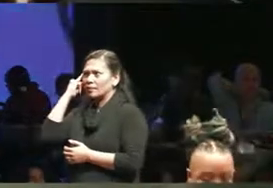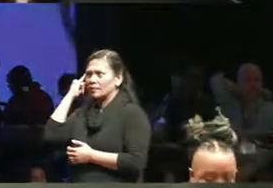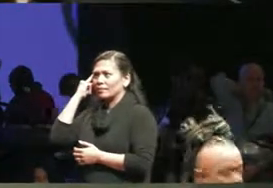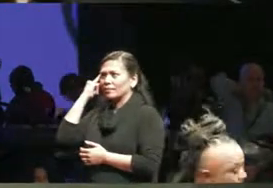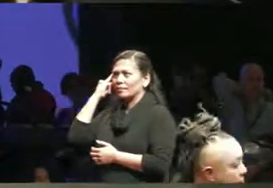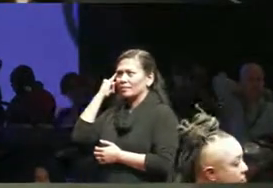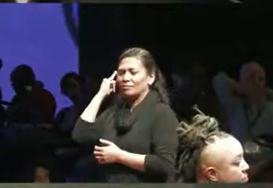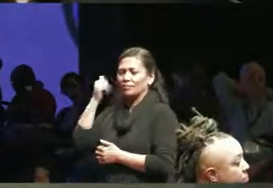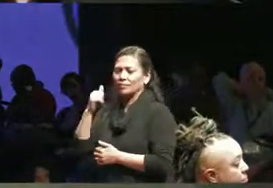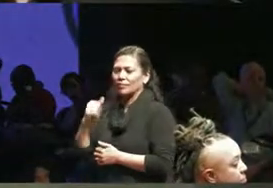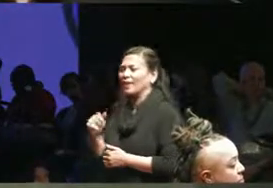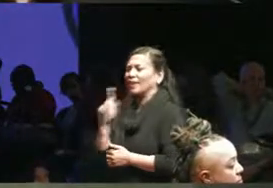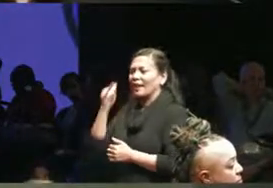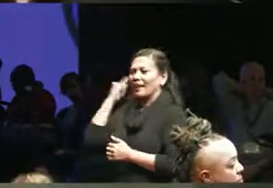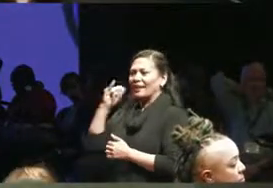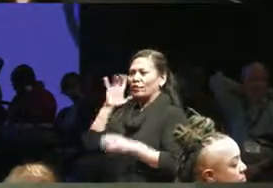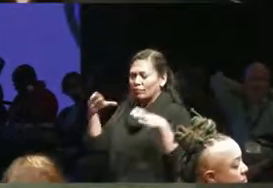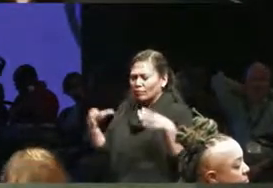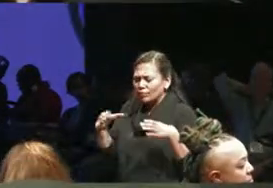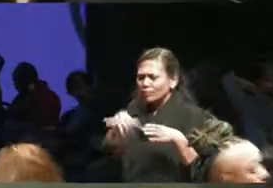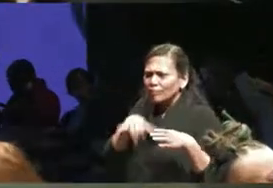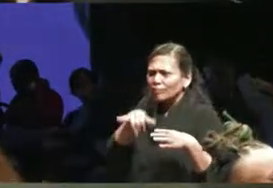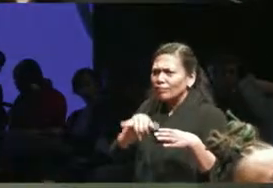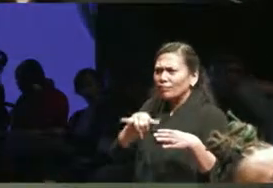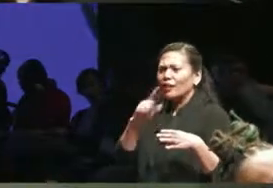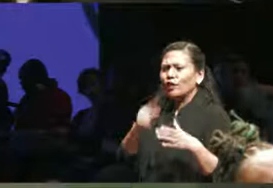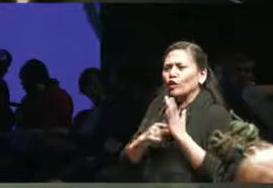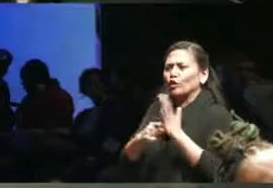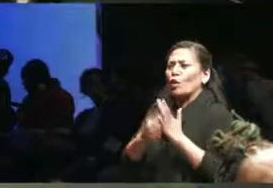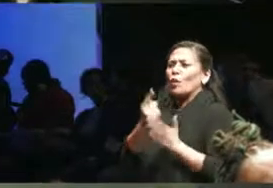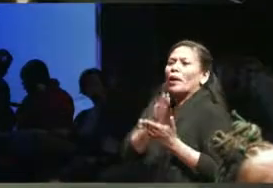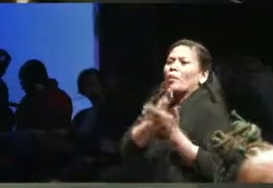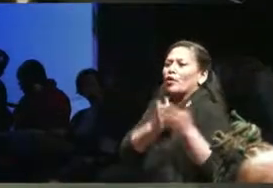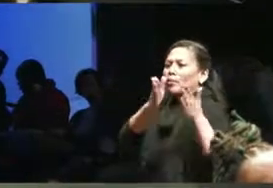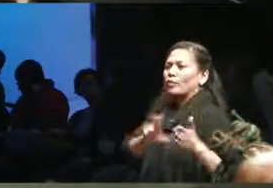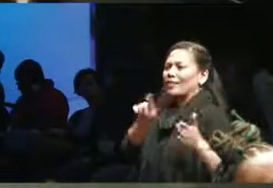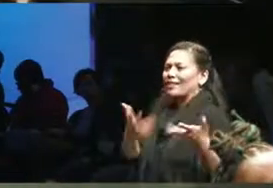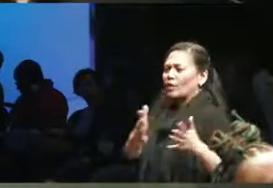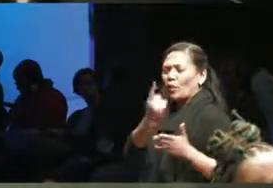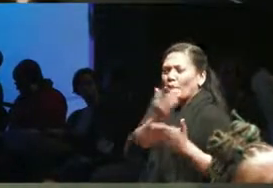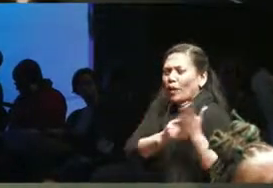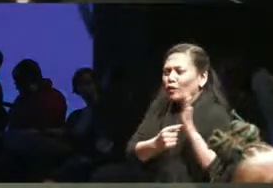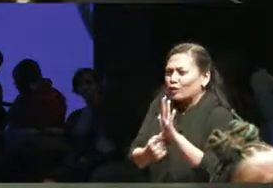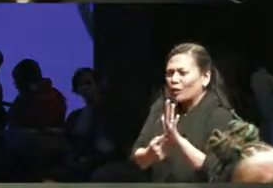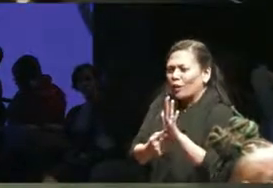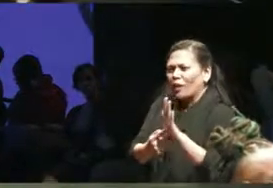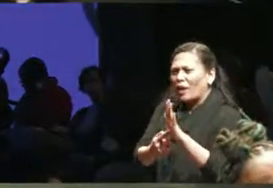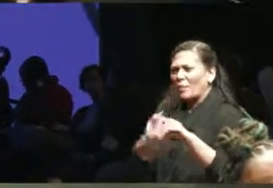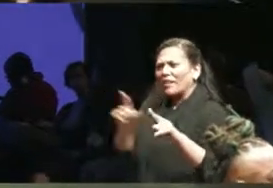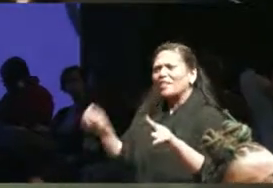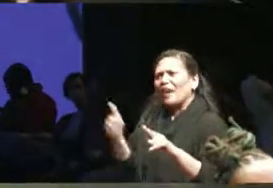Let's represent this one fragment of the person. And I, in terms of intersectional